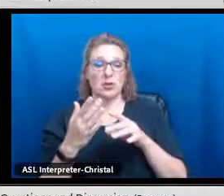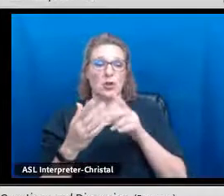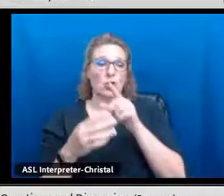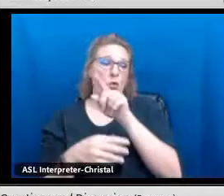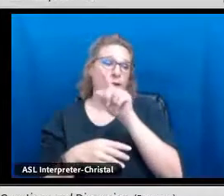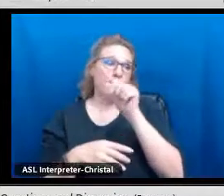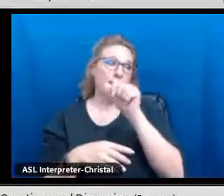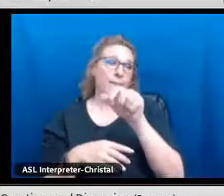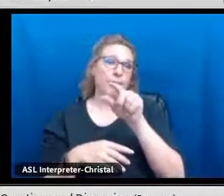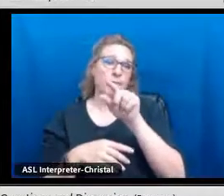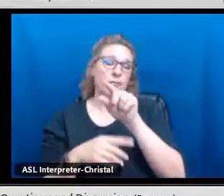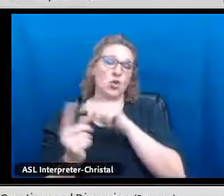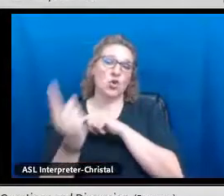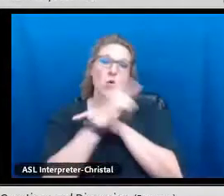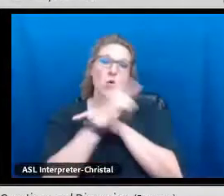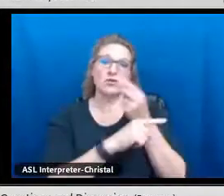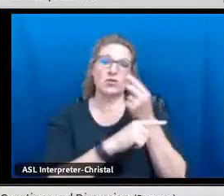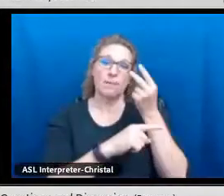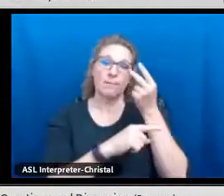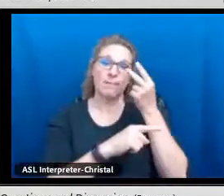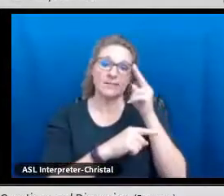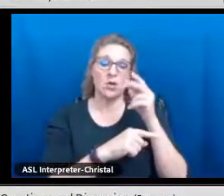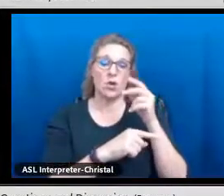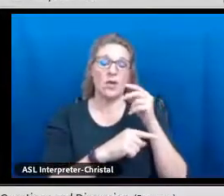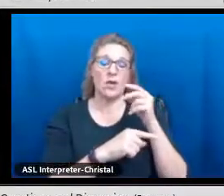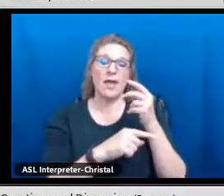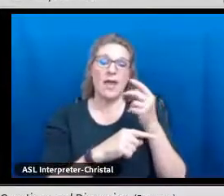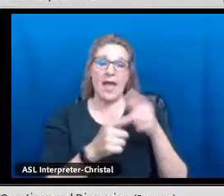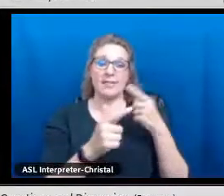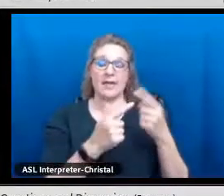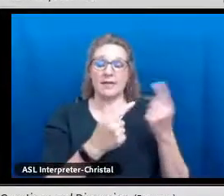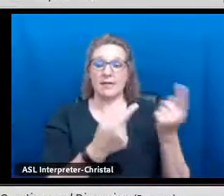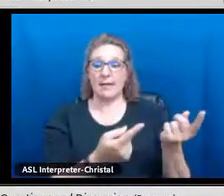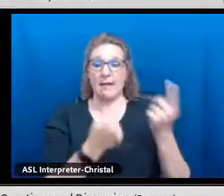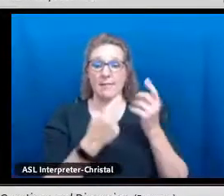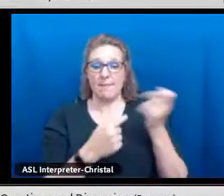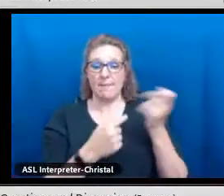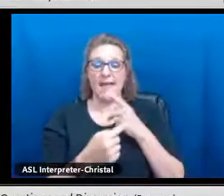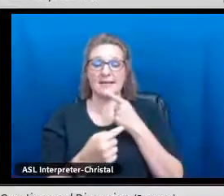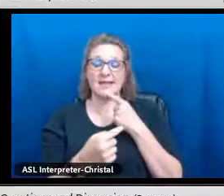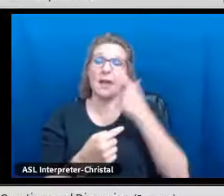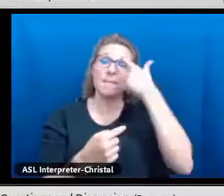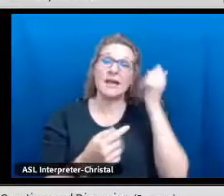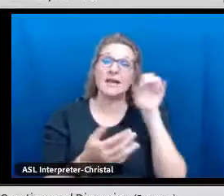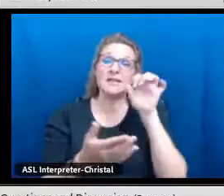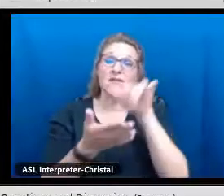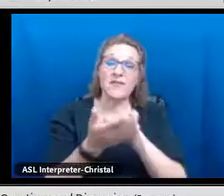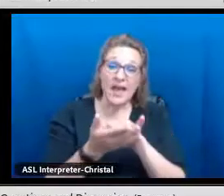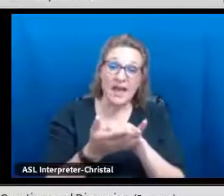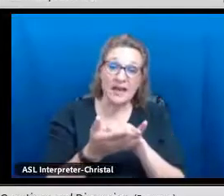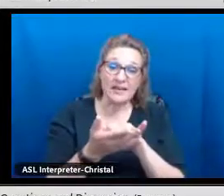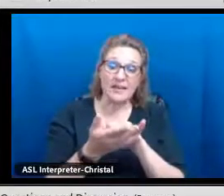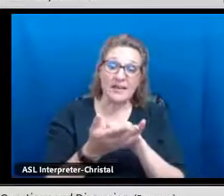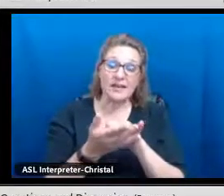I can also tell you specifically I remember one of our students going back to Mexico and